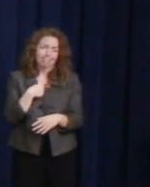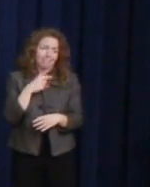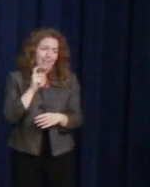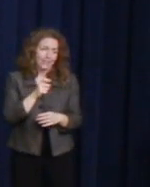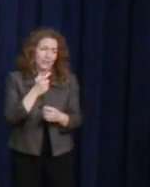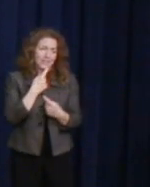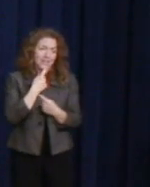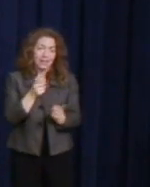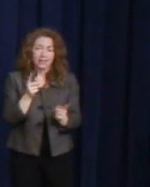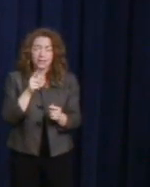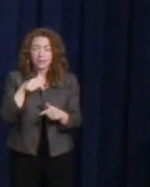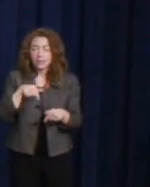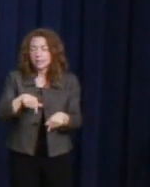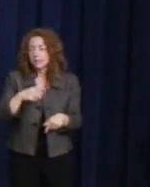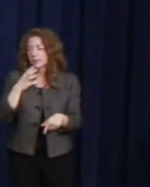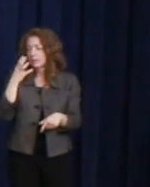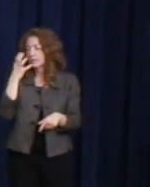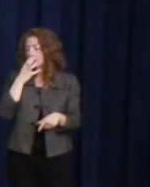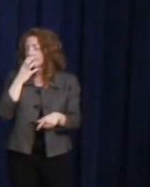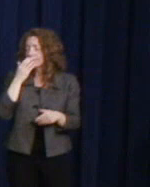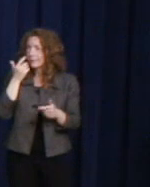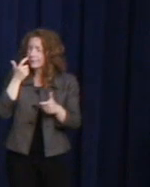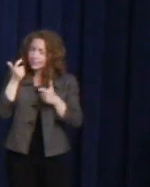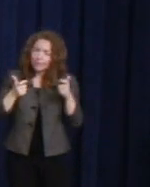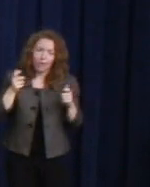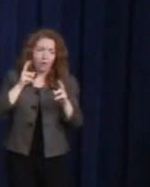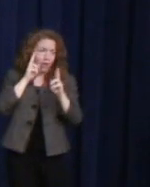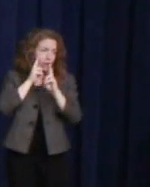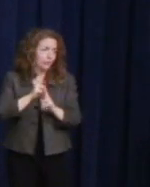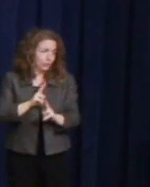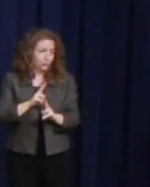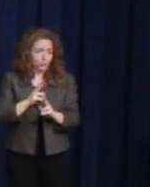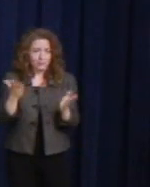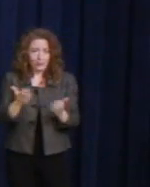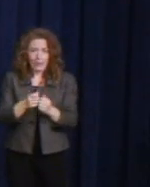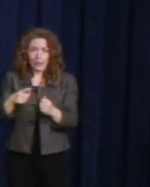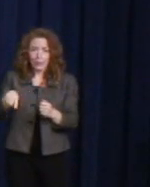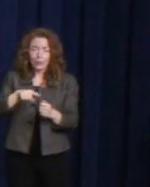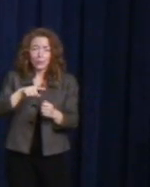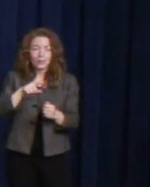honor to be here with all of you path-makers